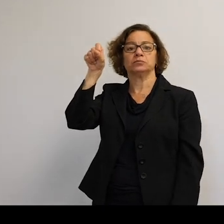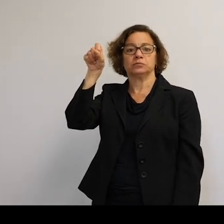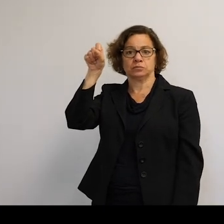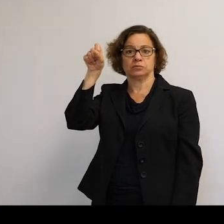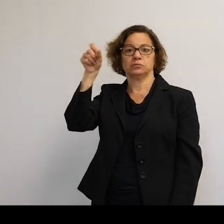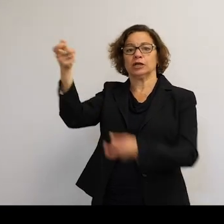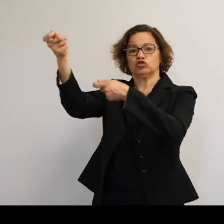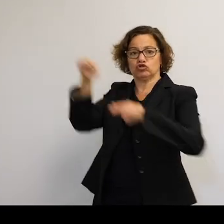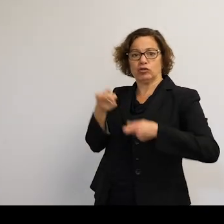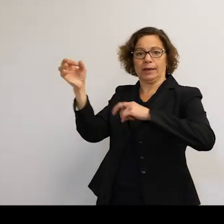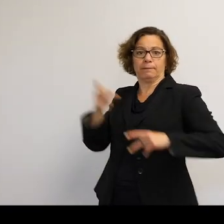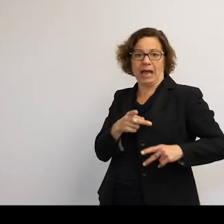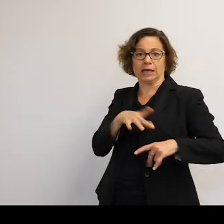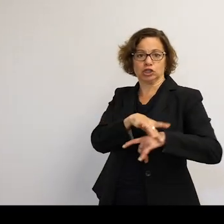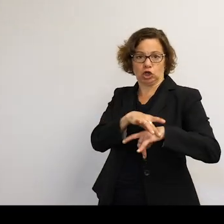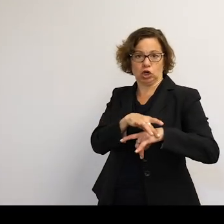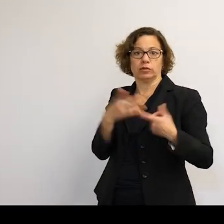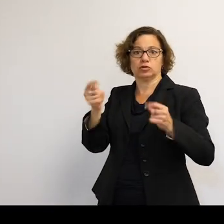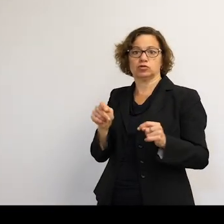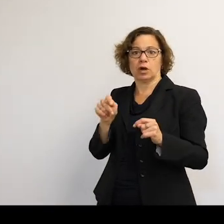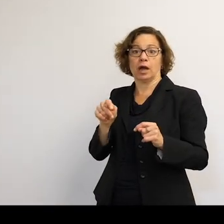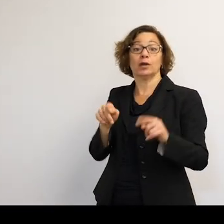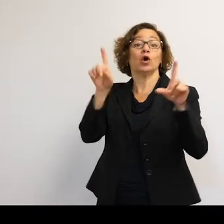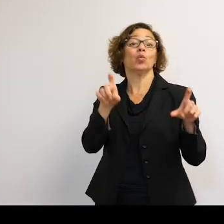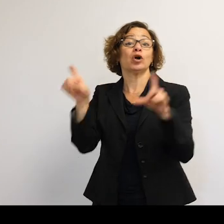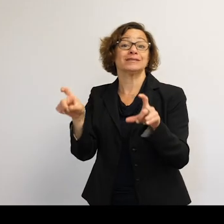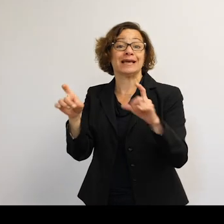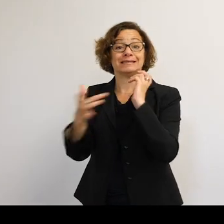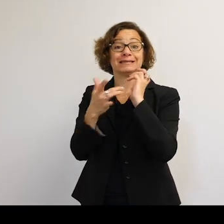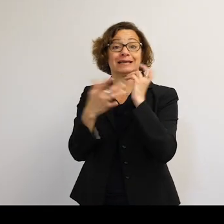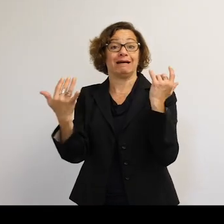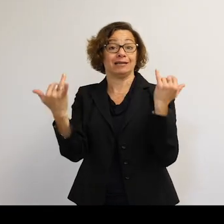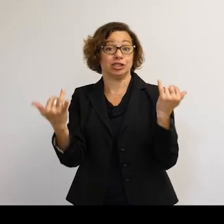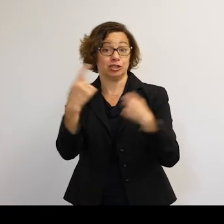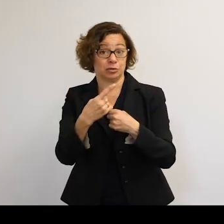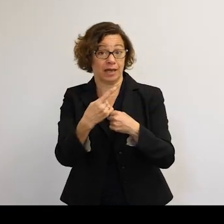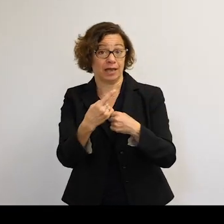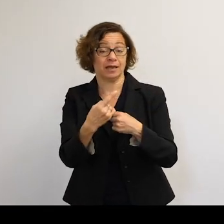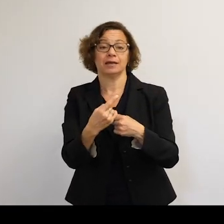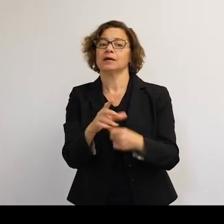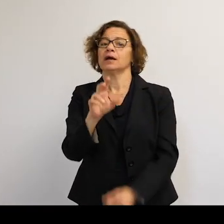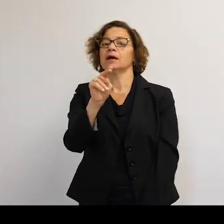and drag it back down into the atmosphere. And we are testing the technology to do this. It's all very nautical.